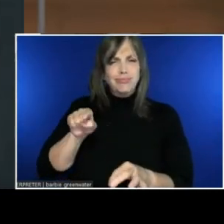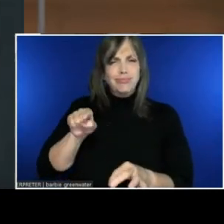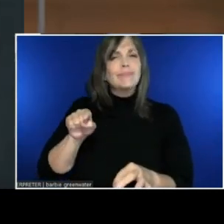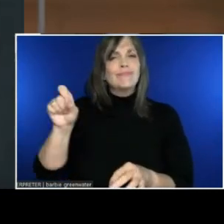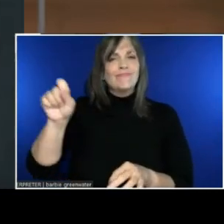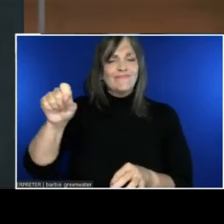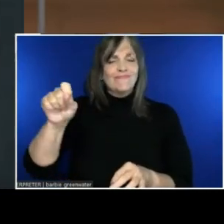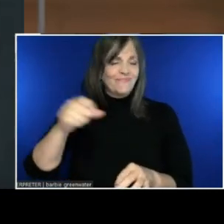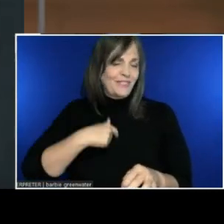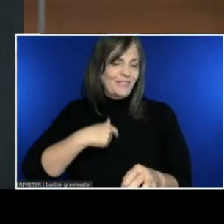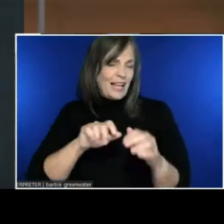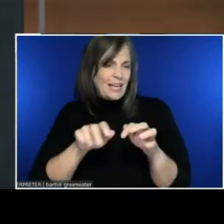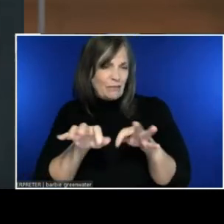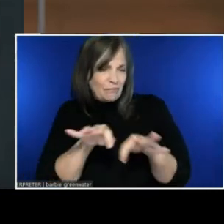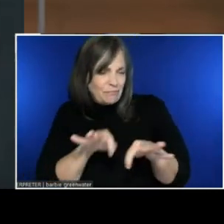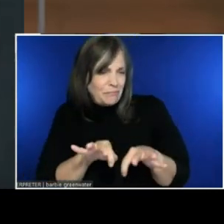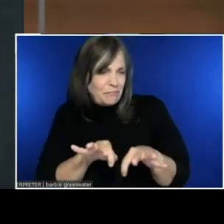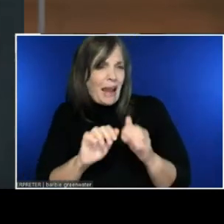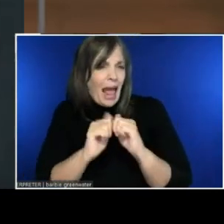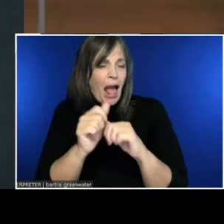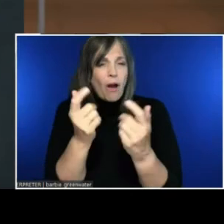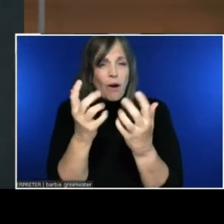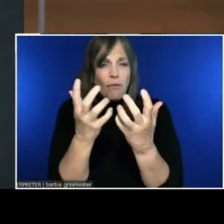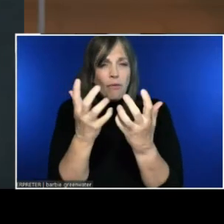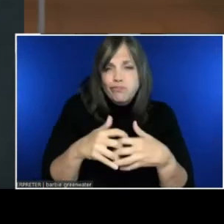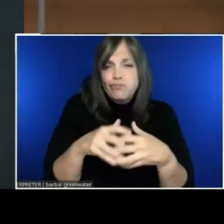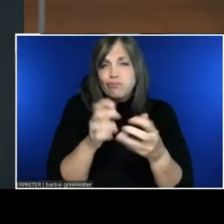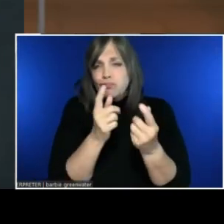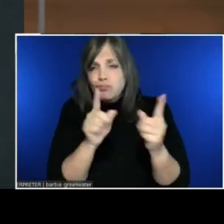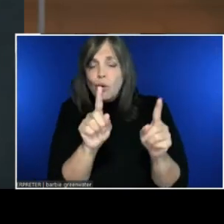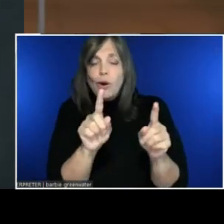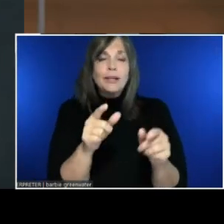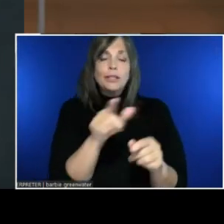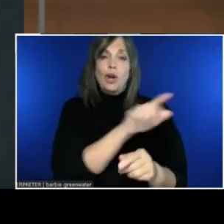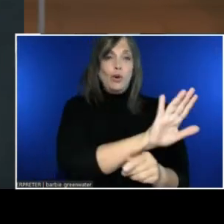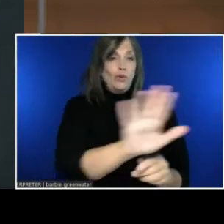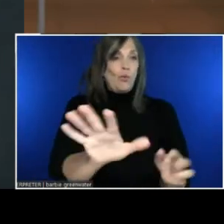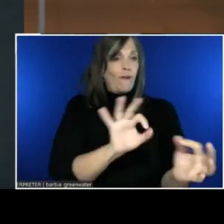I'm sure I'll hear your feedback on how it could be better.